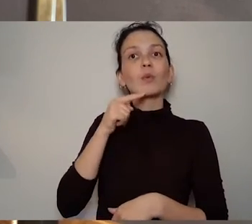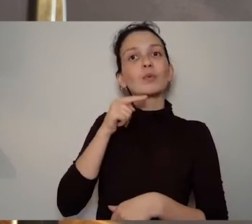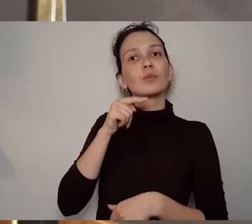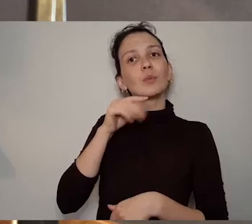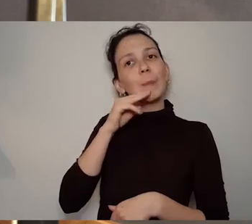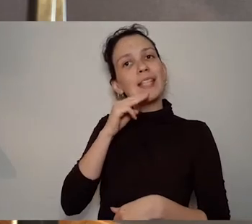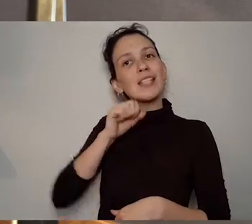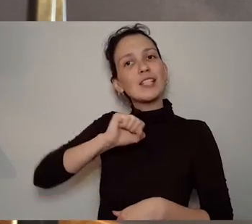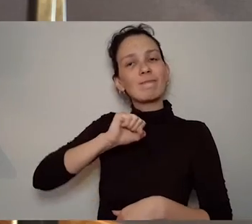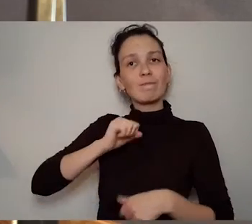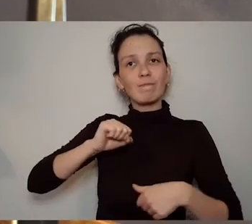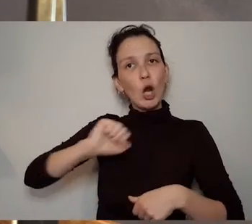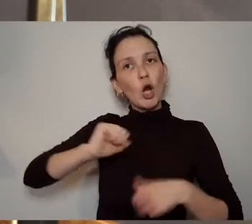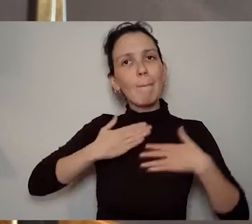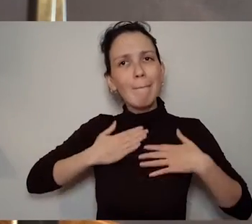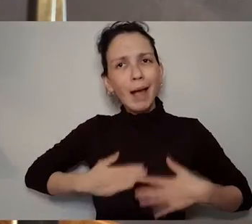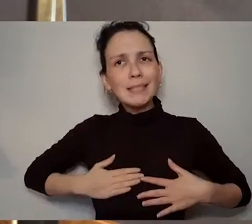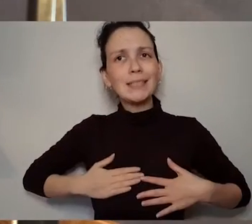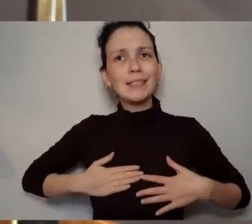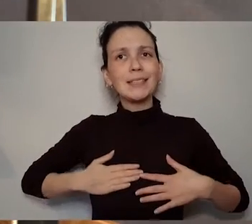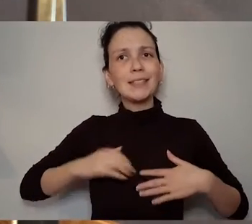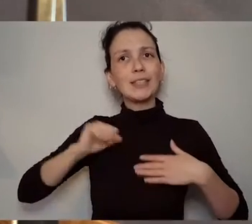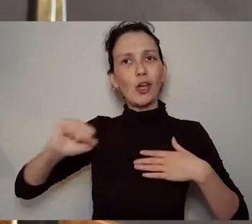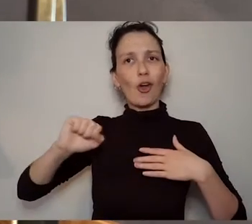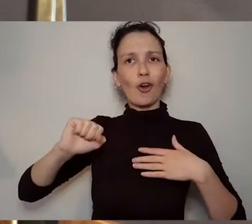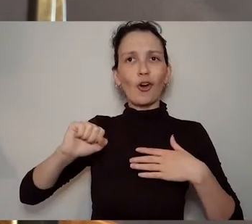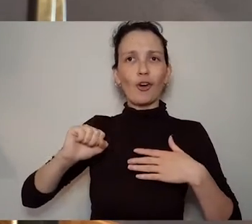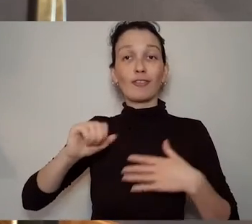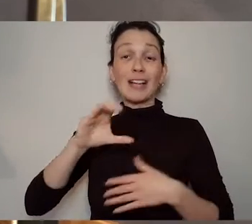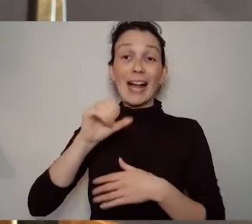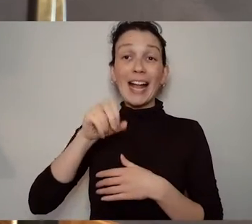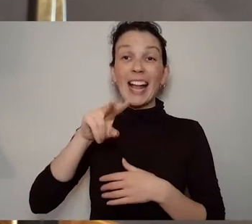Yes it is it is the primary tool I suppose they were all through which we're all making